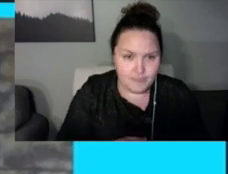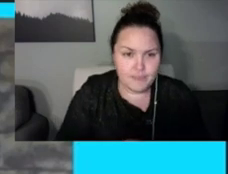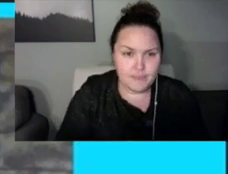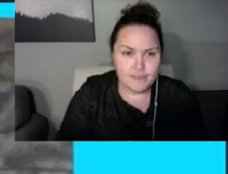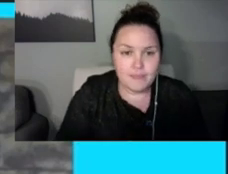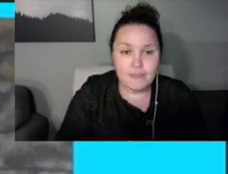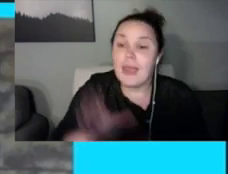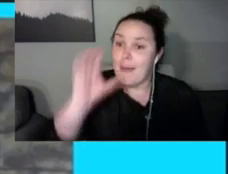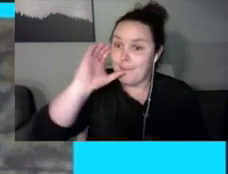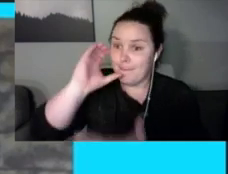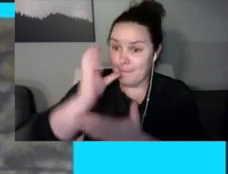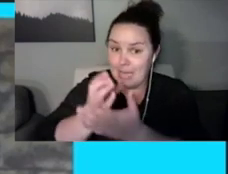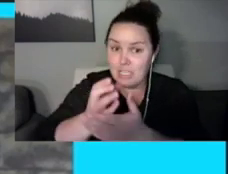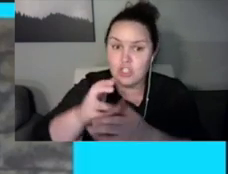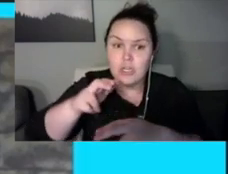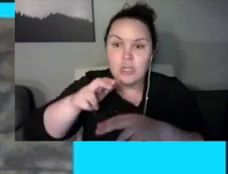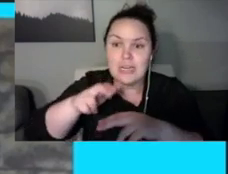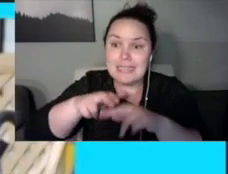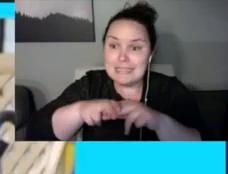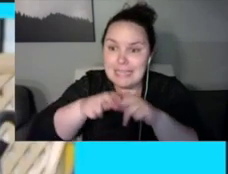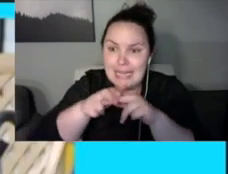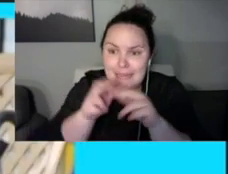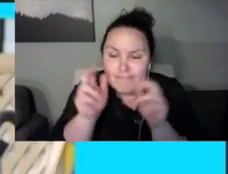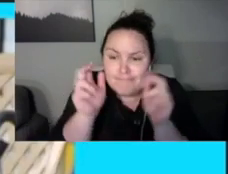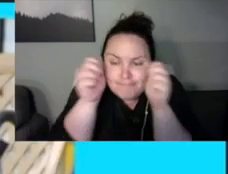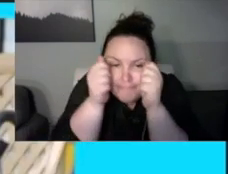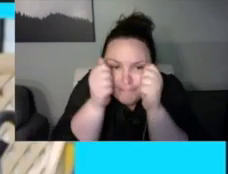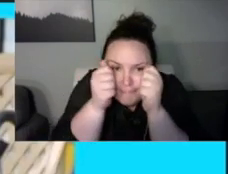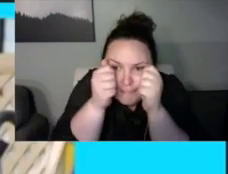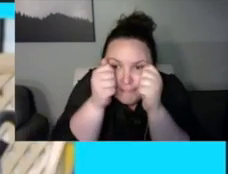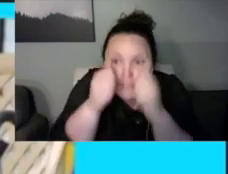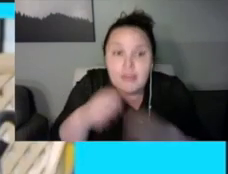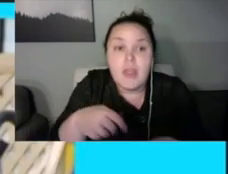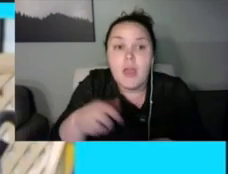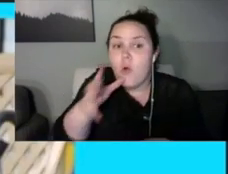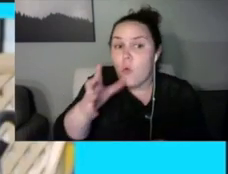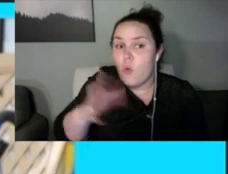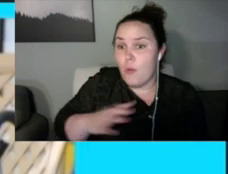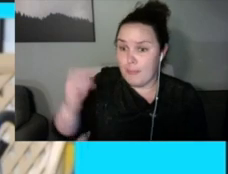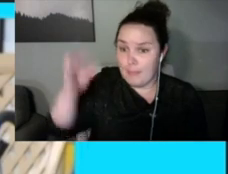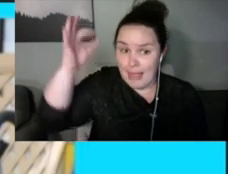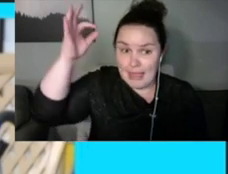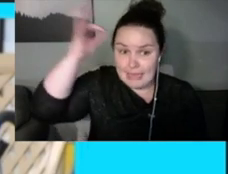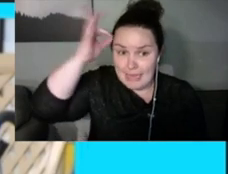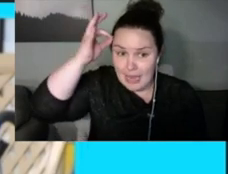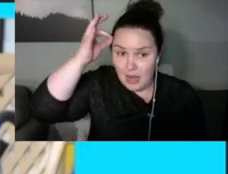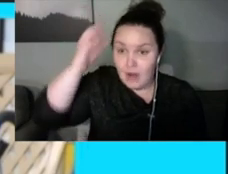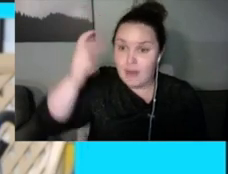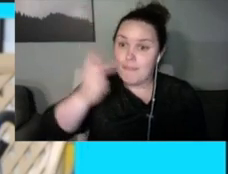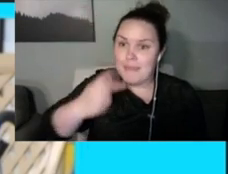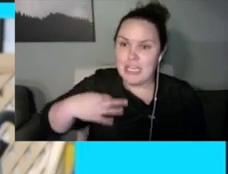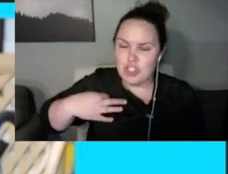and I hope that everybody enjoyed being able to hear the tractor running and things like